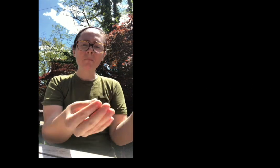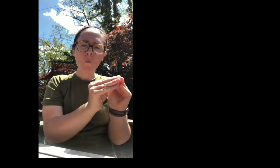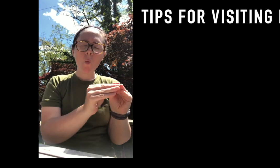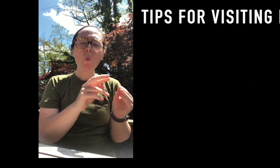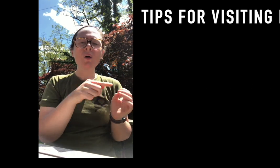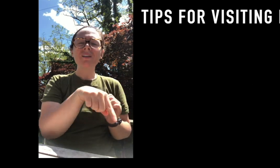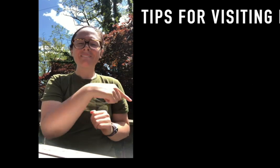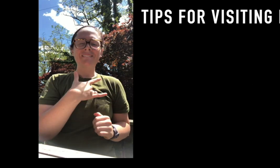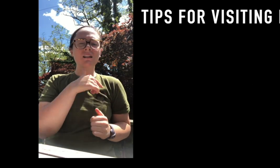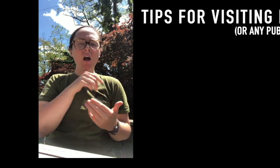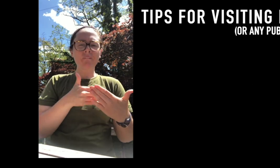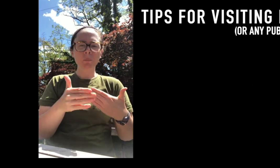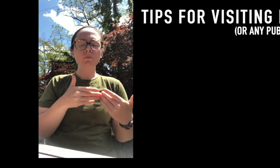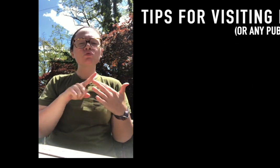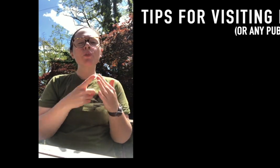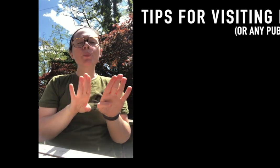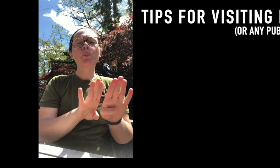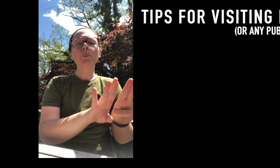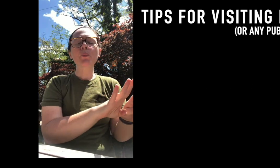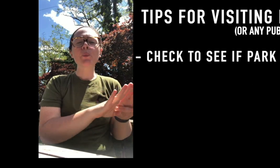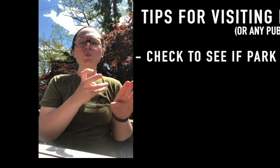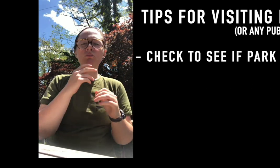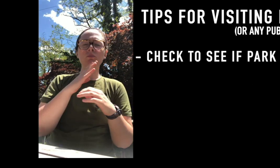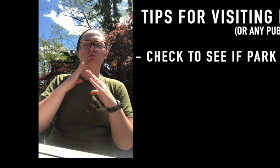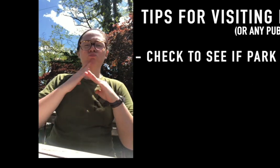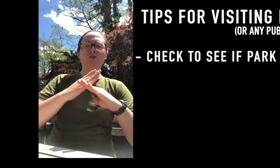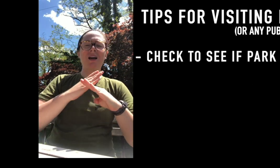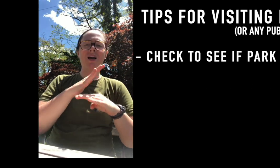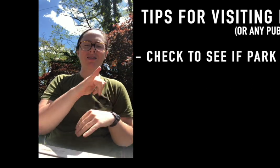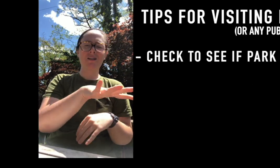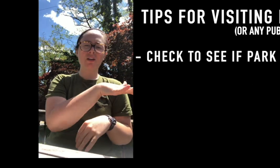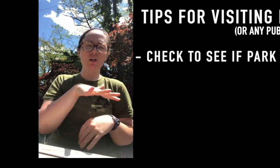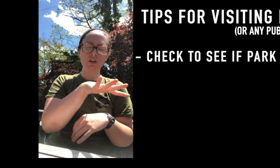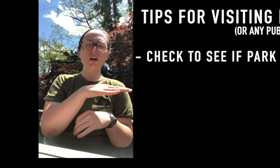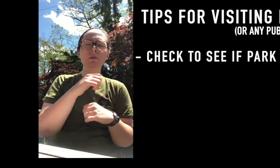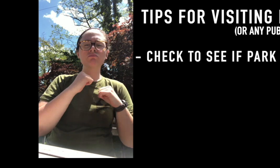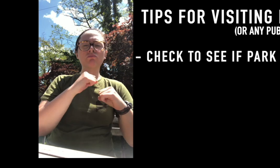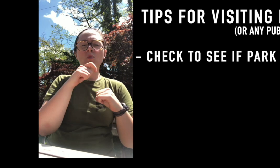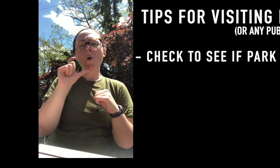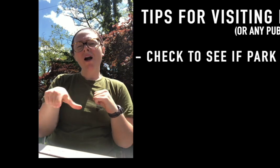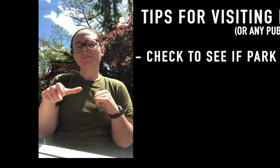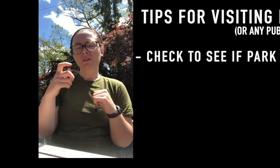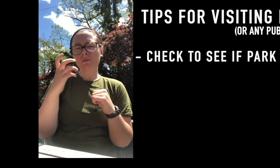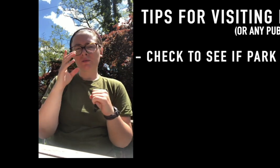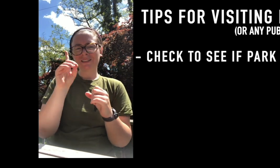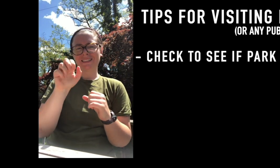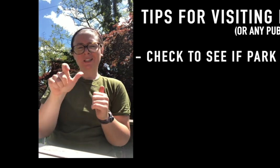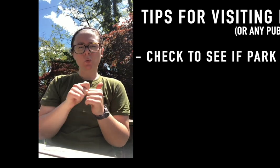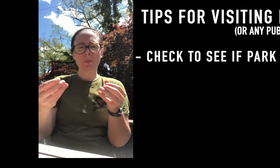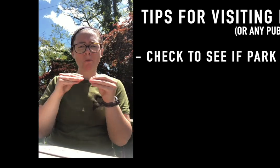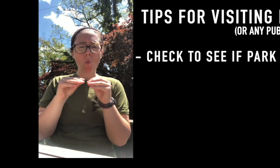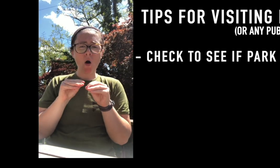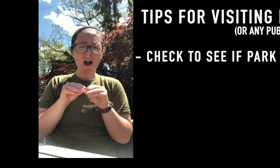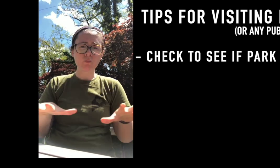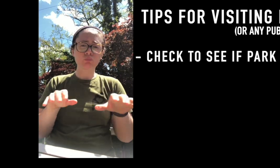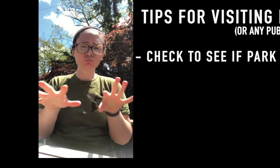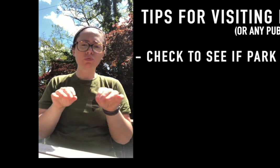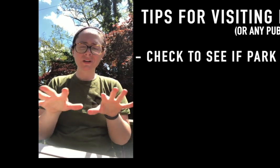So now they are closing these parks to reduce the number of outside visitors to these areas protecting the people who live there and reducing the number of outbreaks.